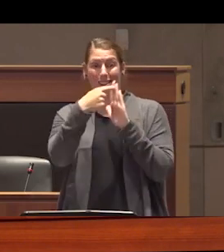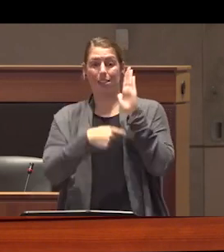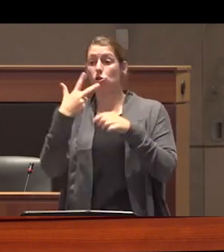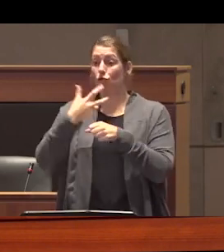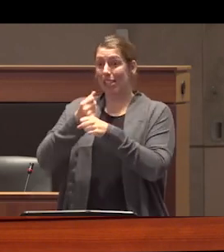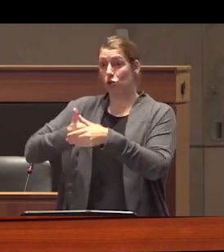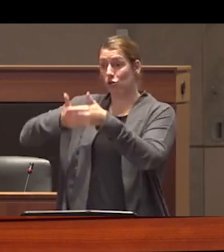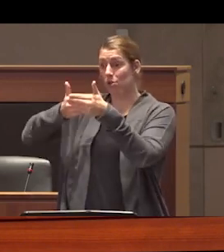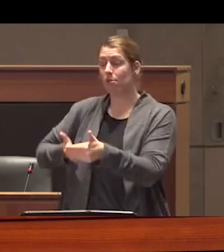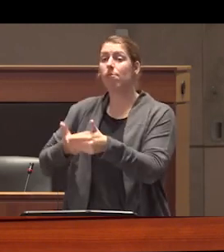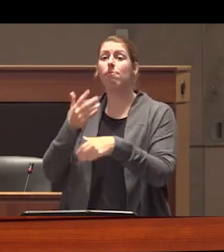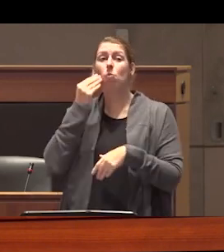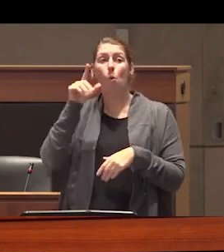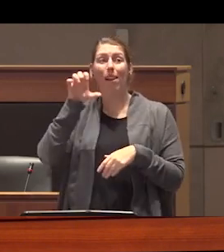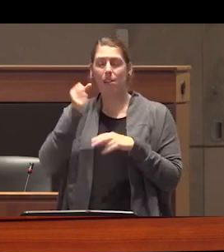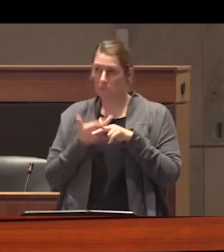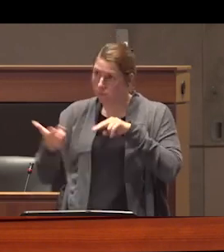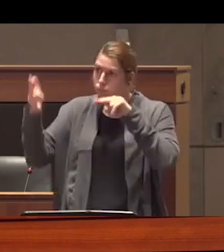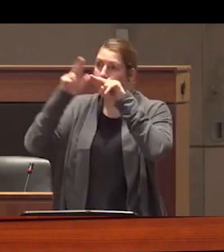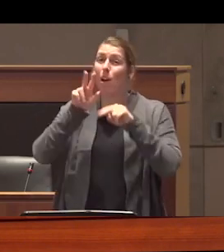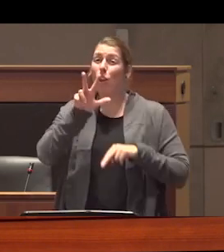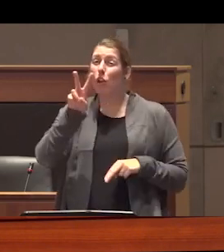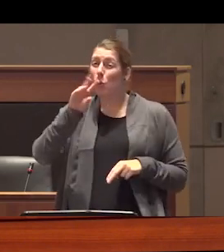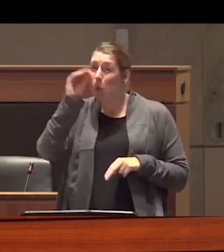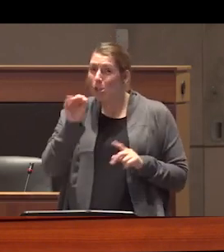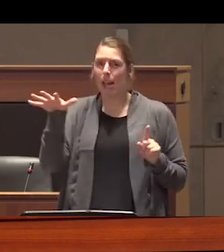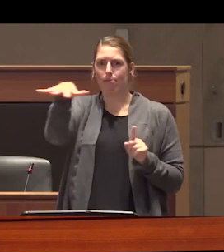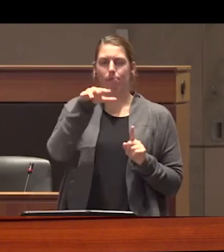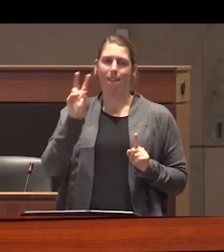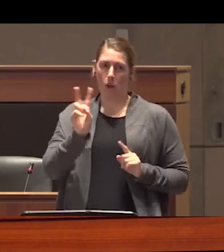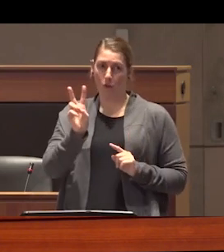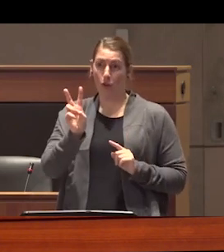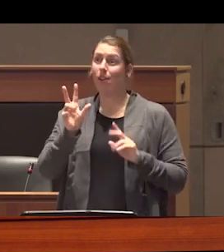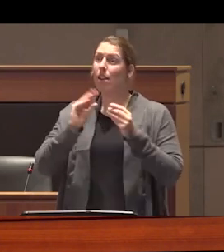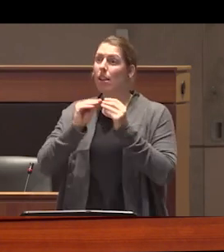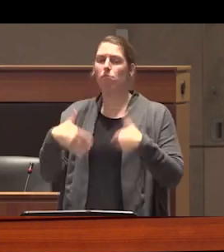period rates of homelessness have increased by 32% in Vancouver these numbers are staggering